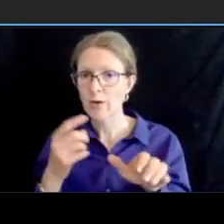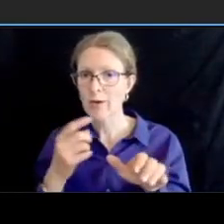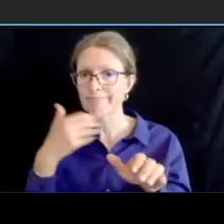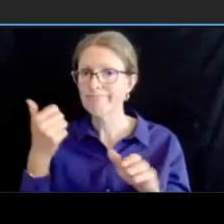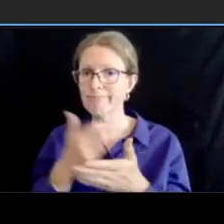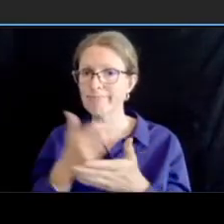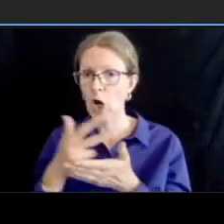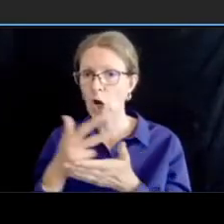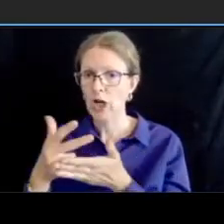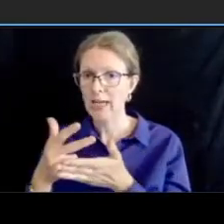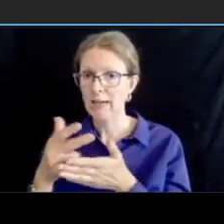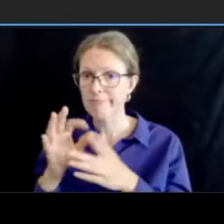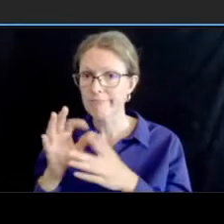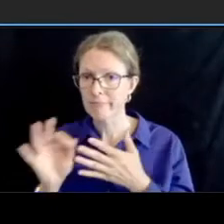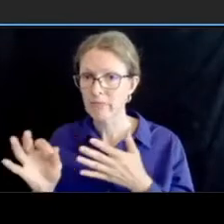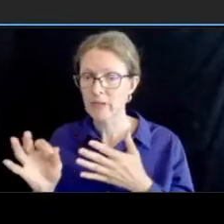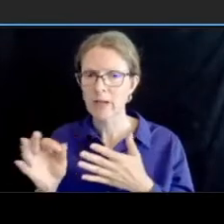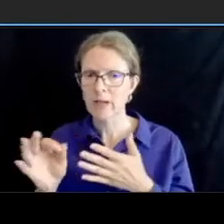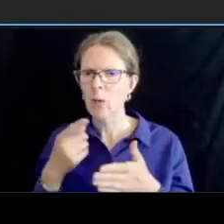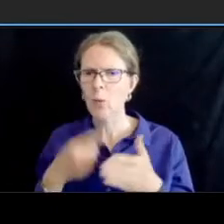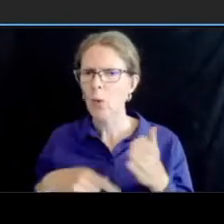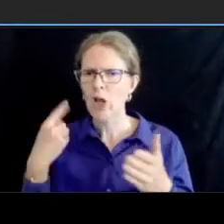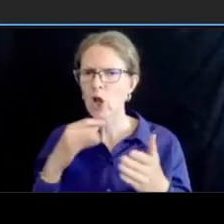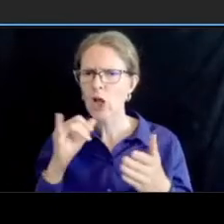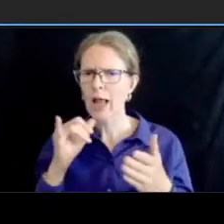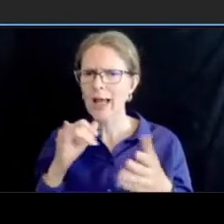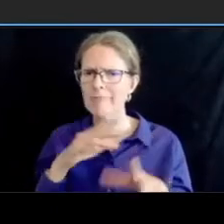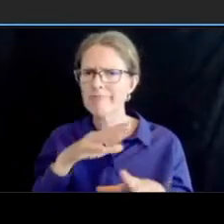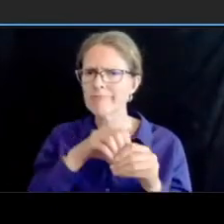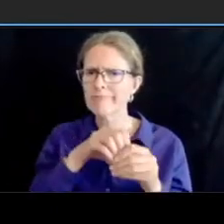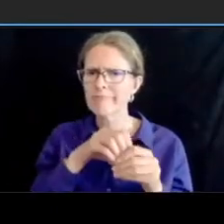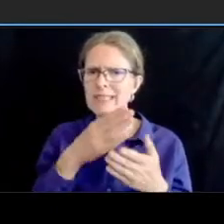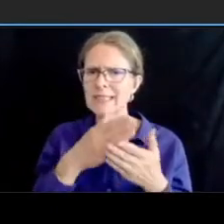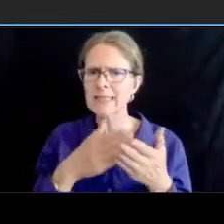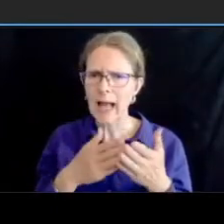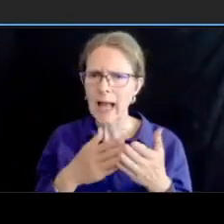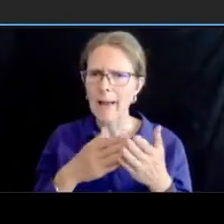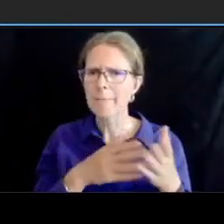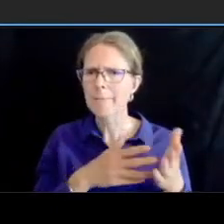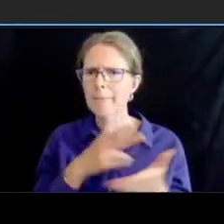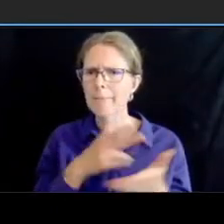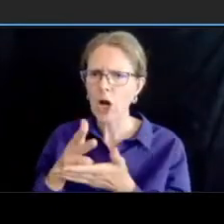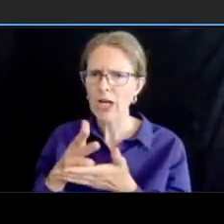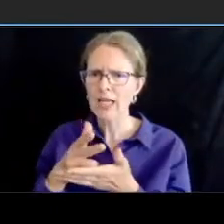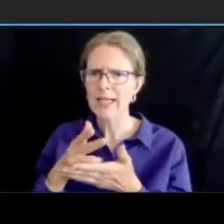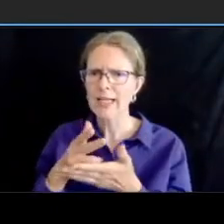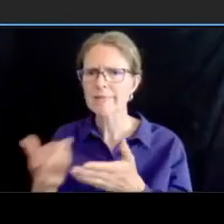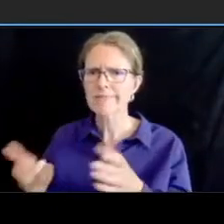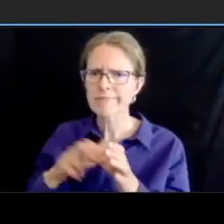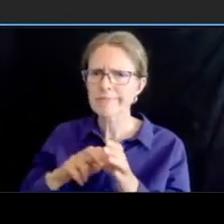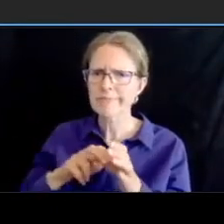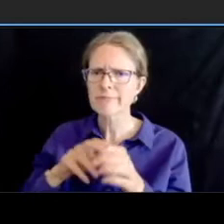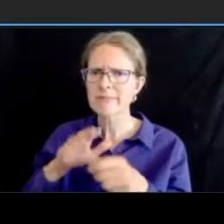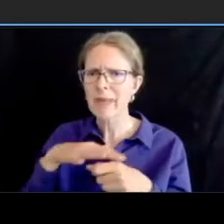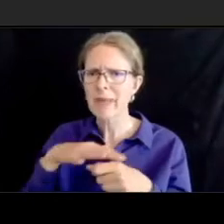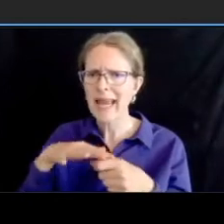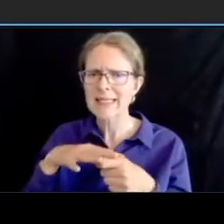loading space and so this is the the block without any parking or loading and here's an option